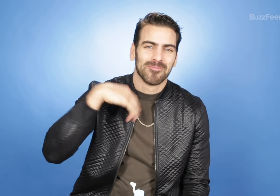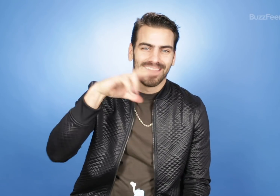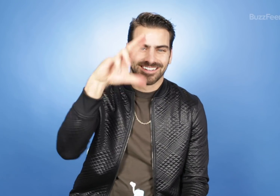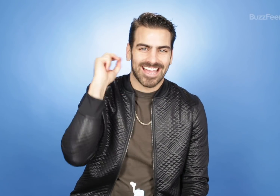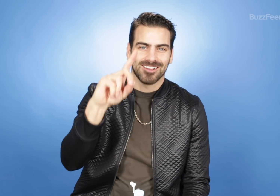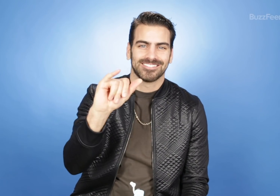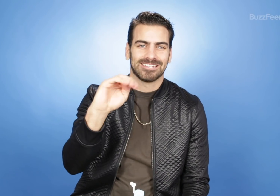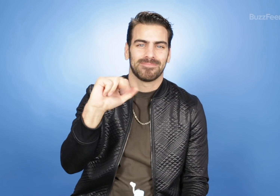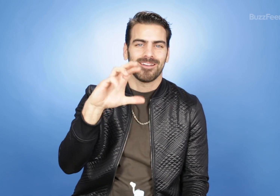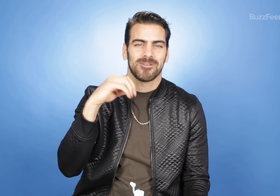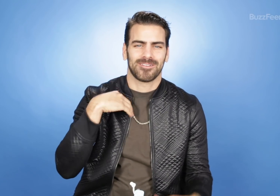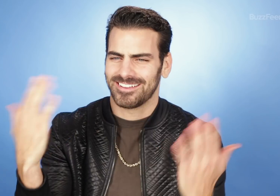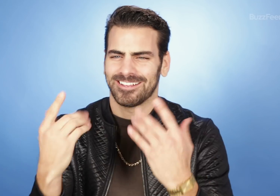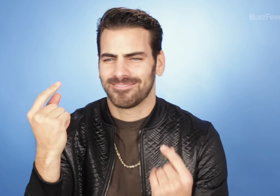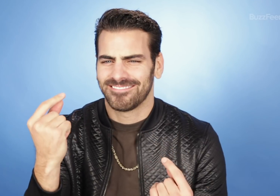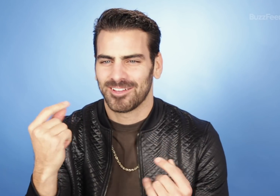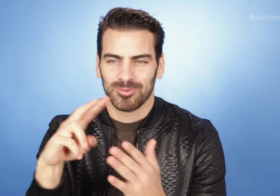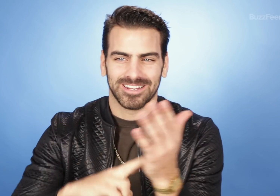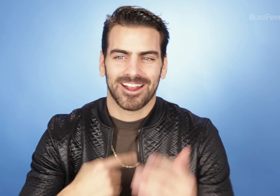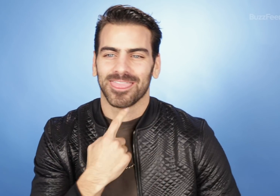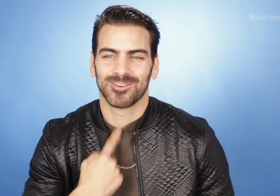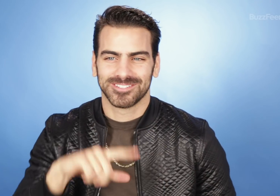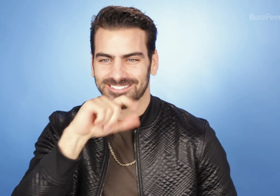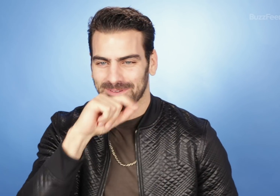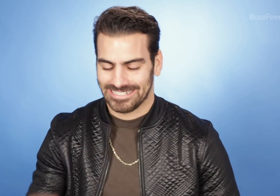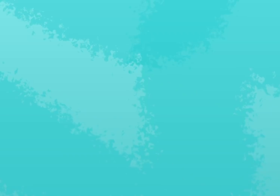[Interpreter] Hi, I'm Nyle DiMarco and I'm here to read your thirsty tweets.